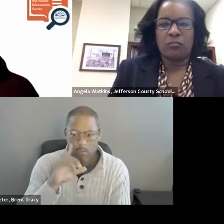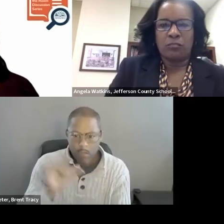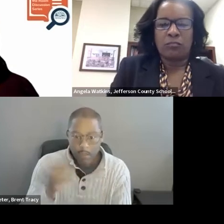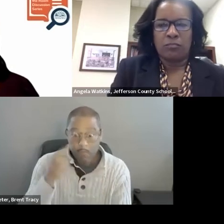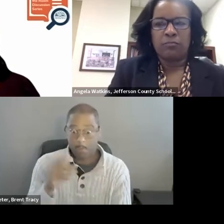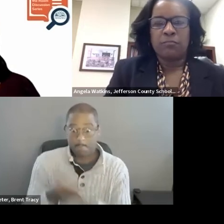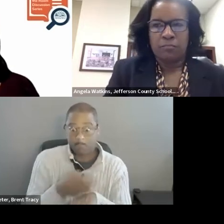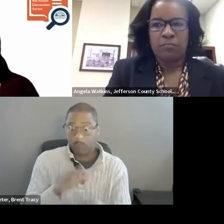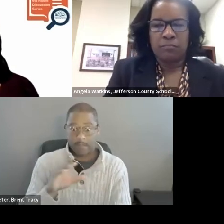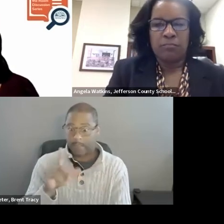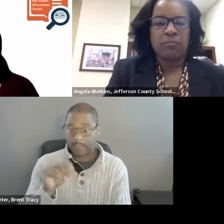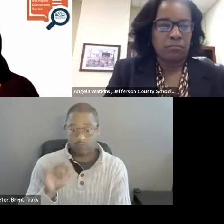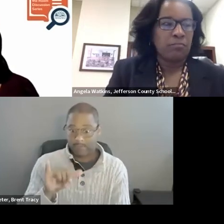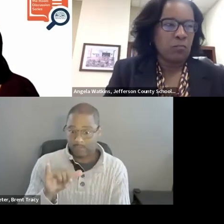SARAH SAYKO, Ed. D: Great. Well,